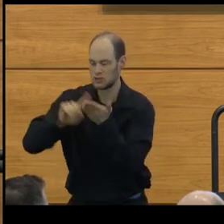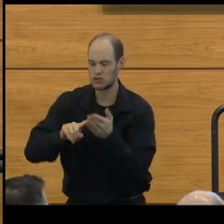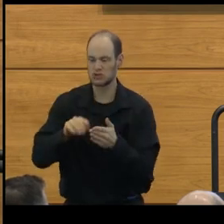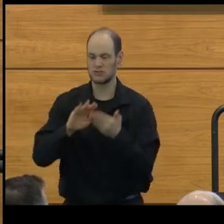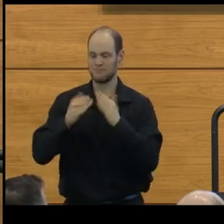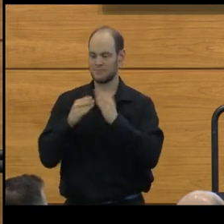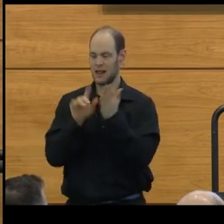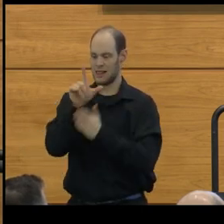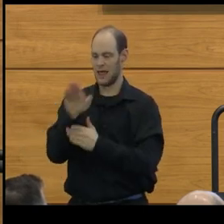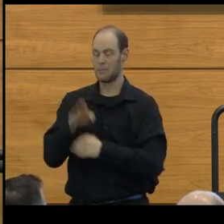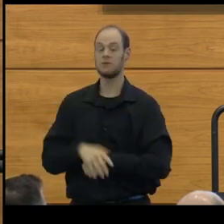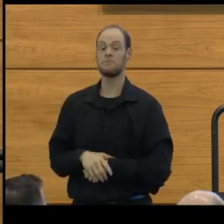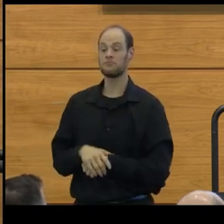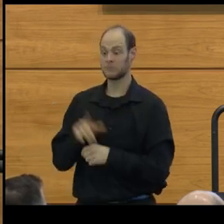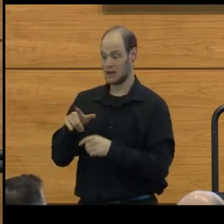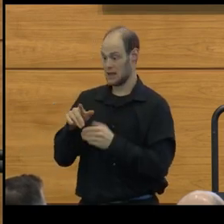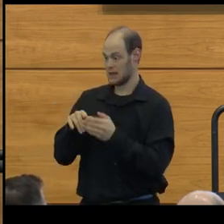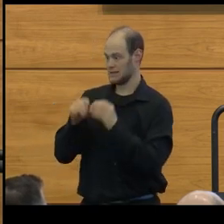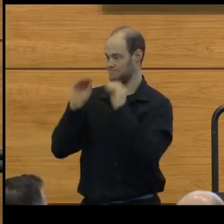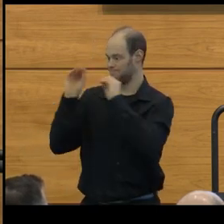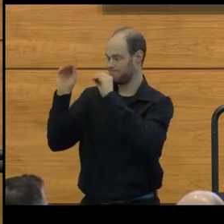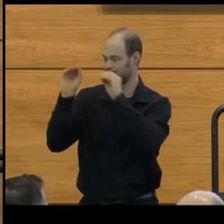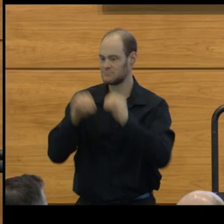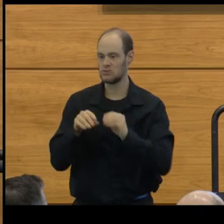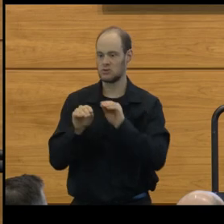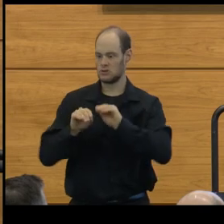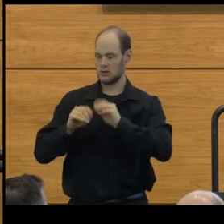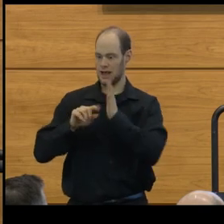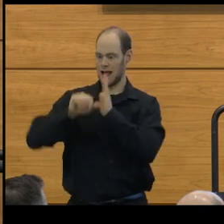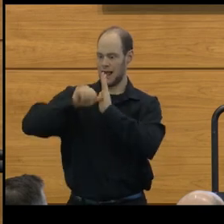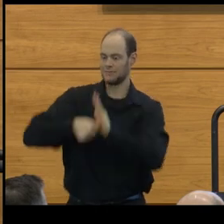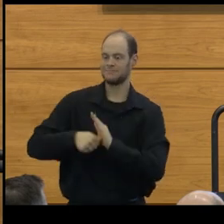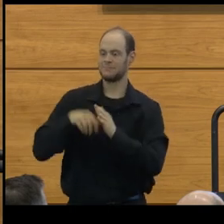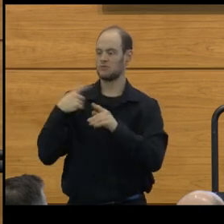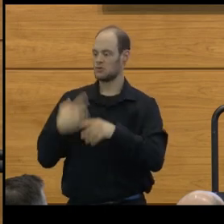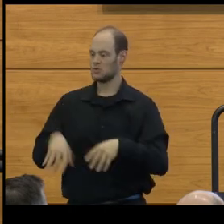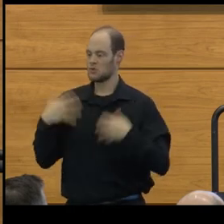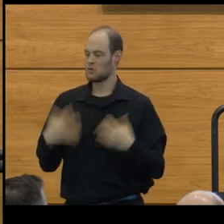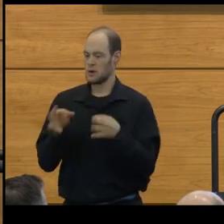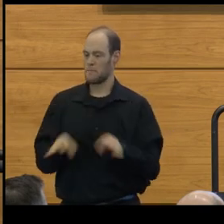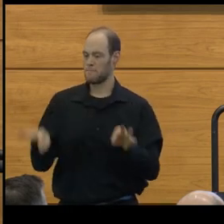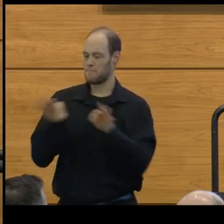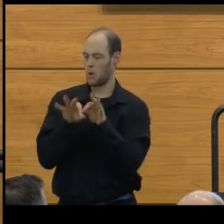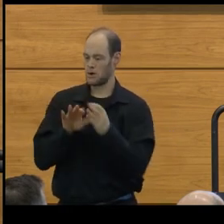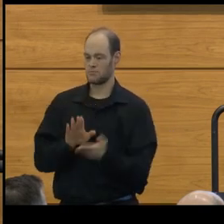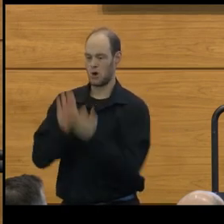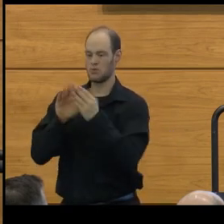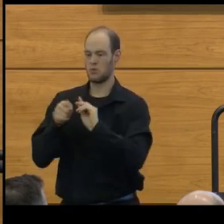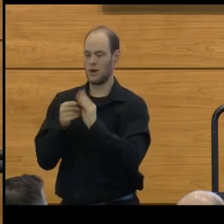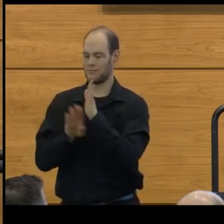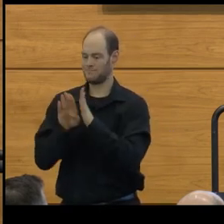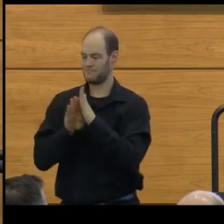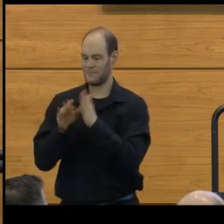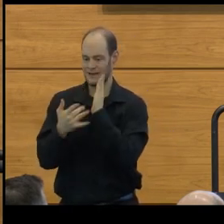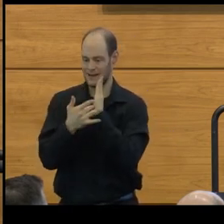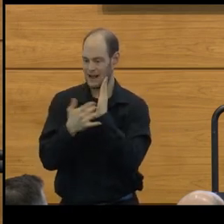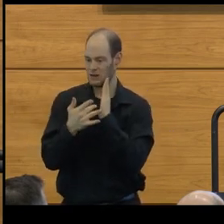His research illuminates the complexity and care practices required when developing technologies for those